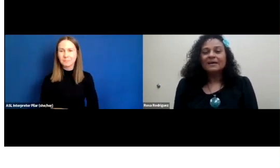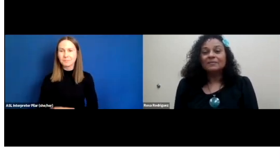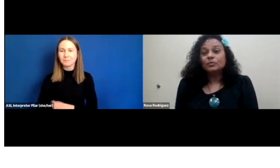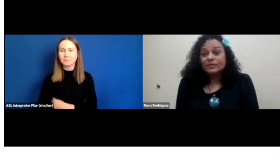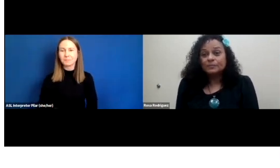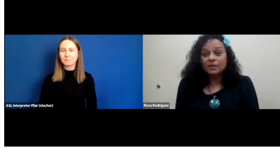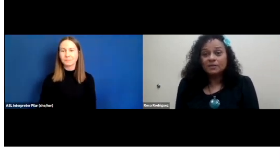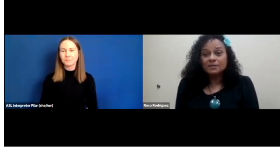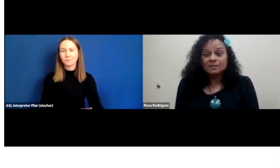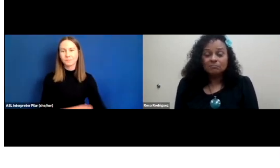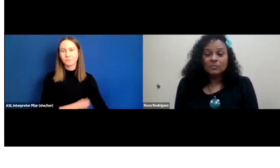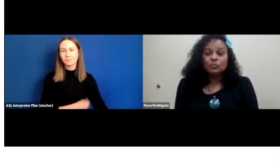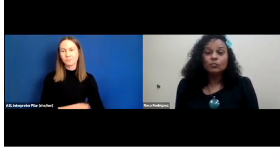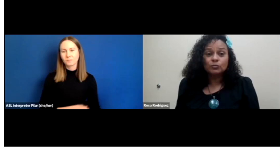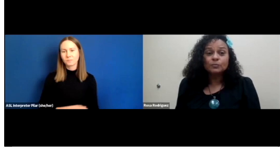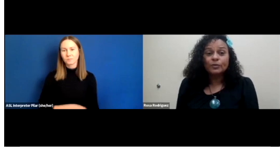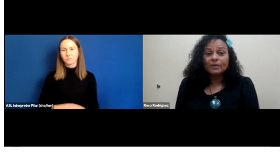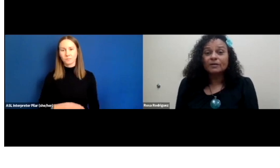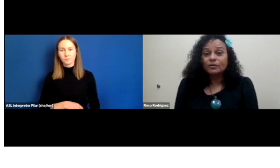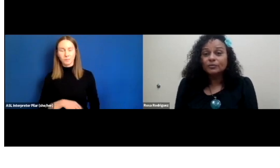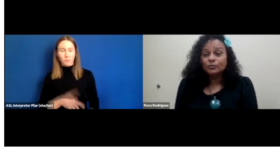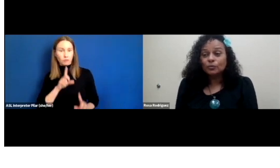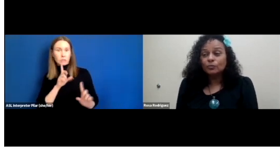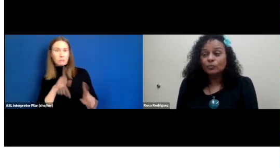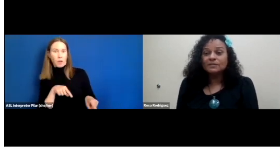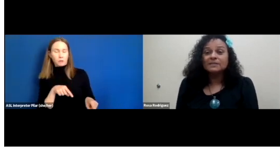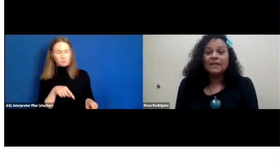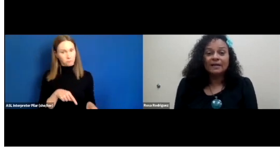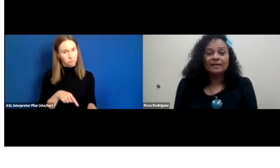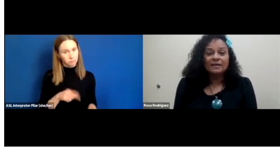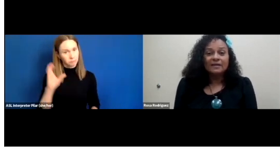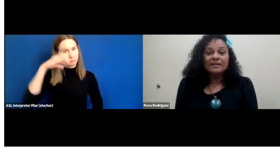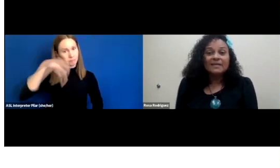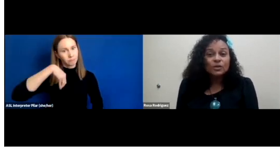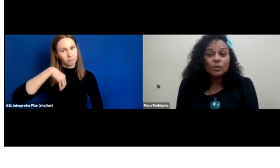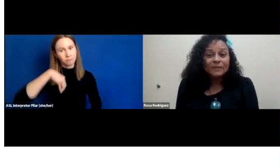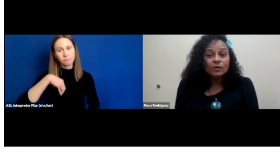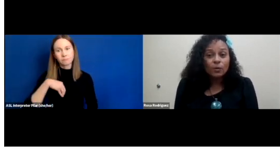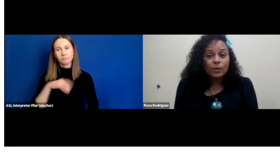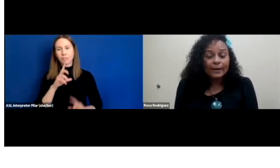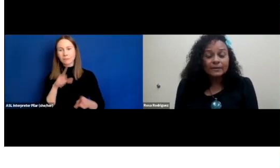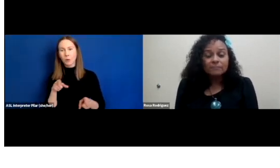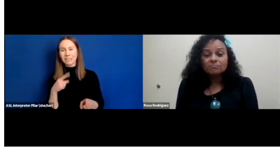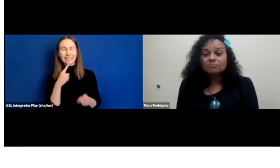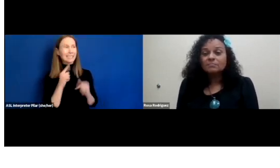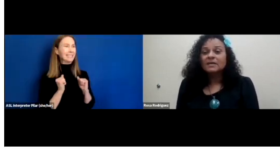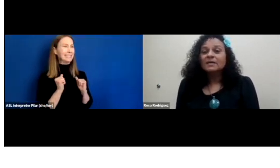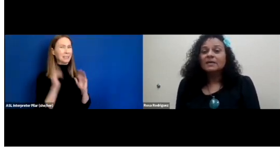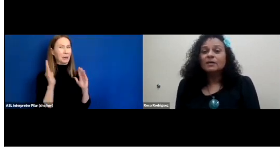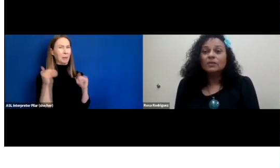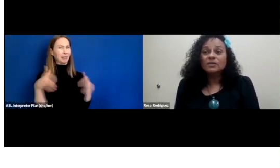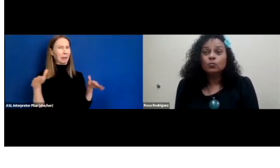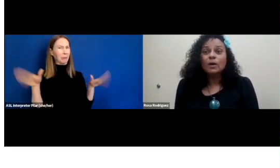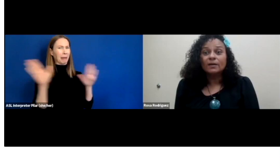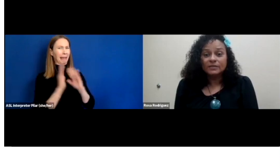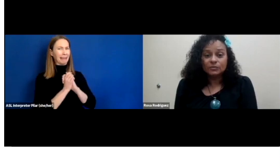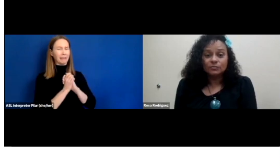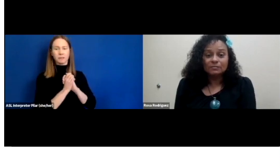The response, which was pretty unusual was not, "Let's hope they go away." It was, "What can we do?"